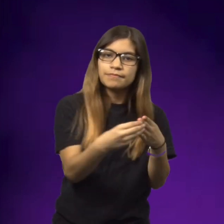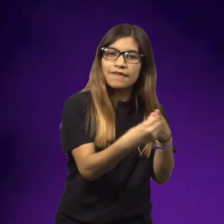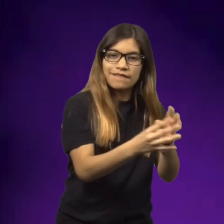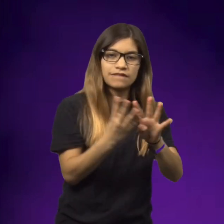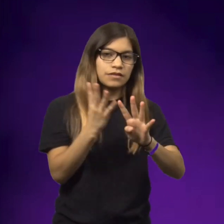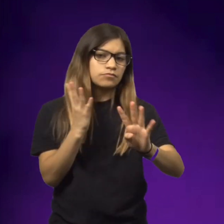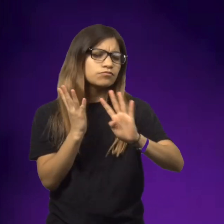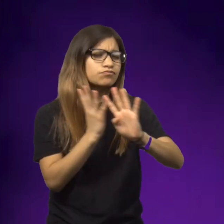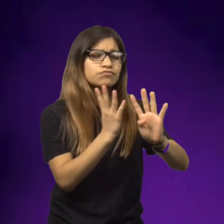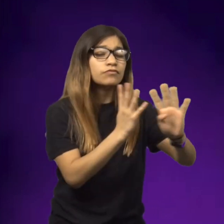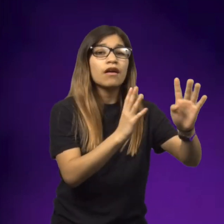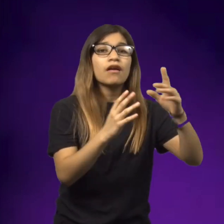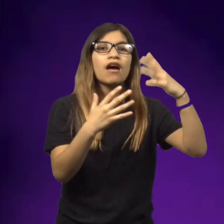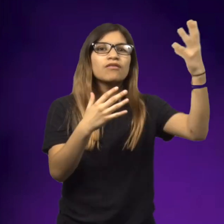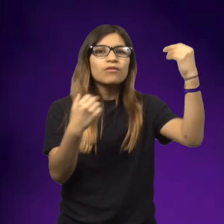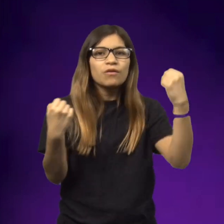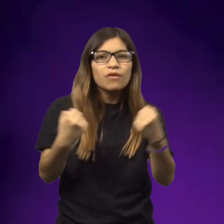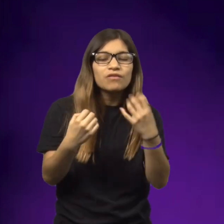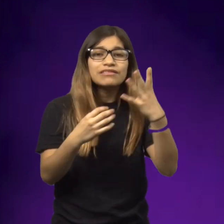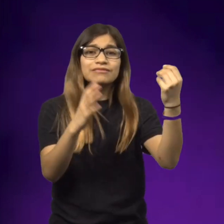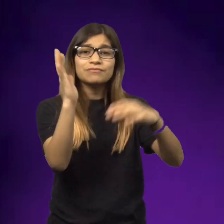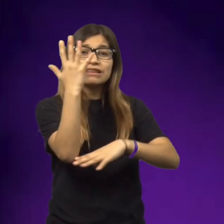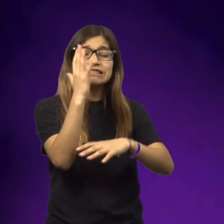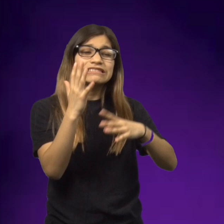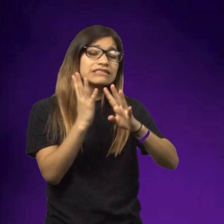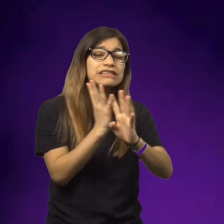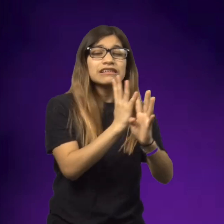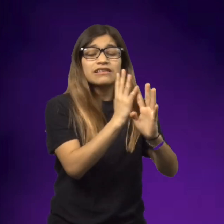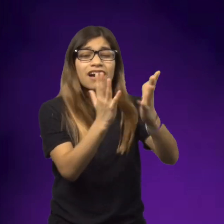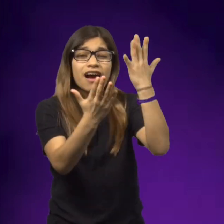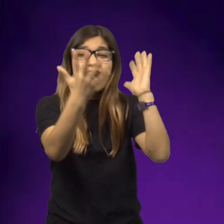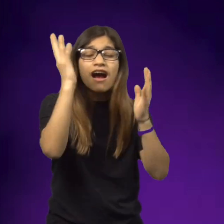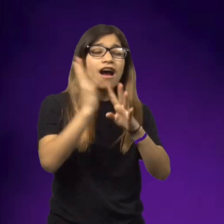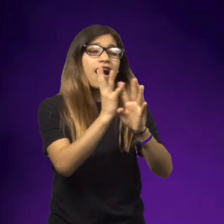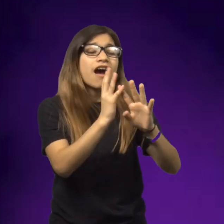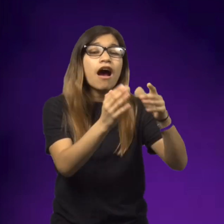He planned to guide them through the forest, through the cold